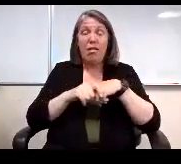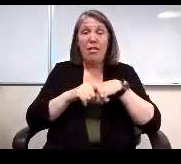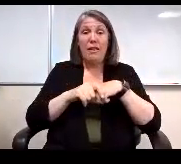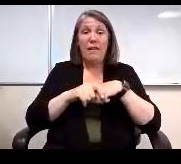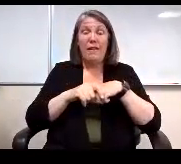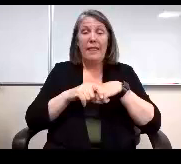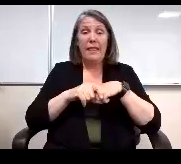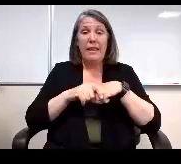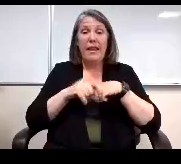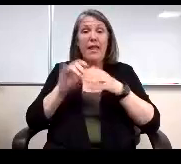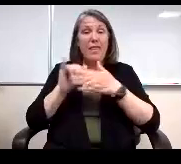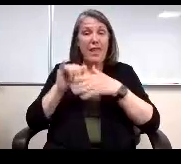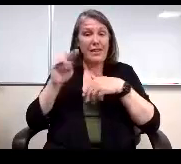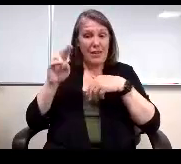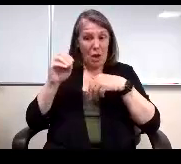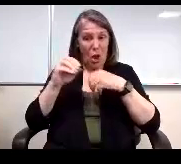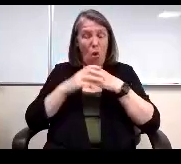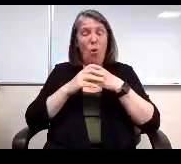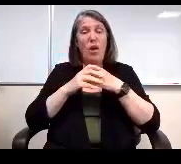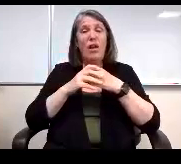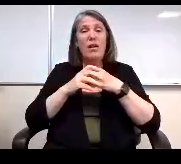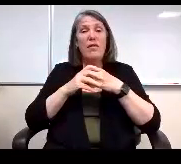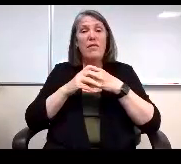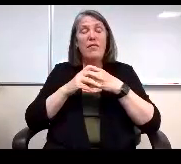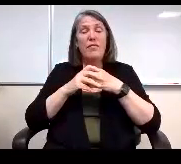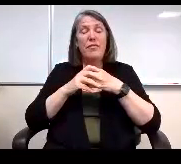And that's a note. Are there linkage needs the board should address?